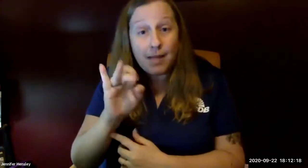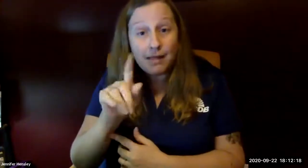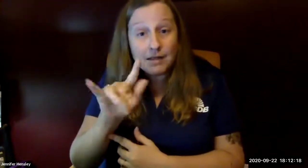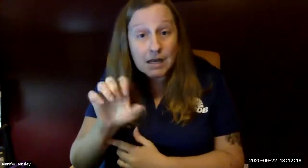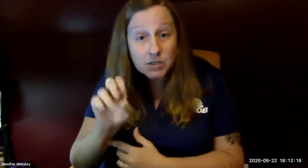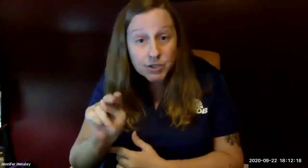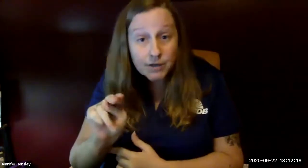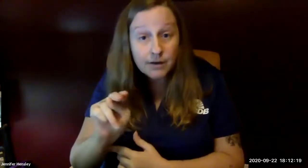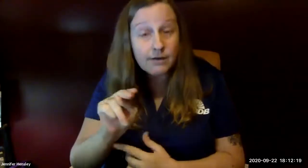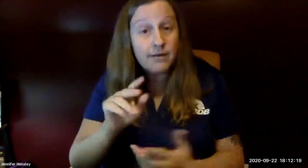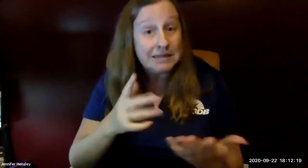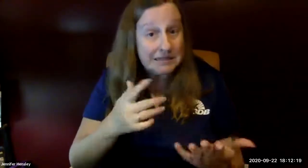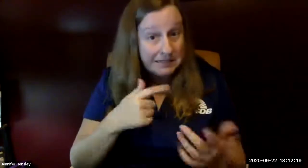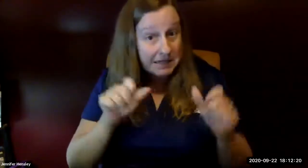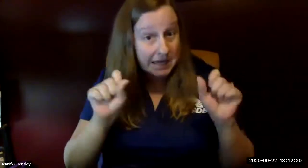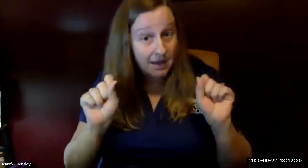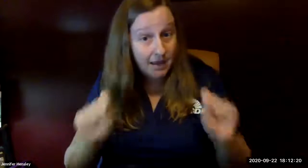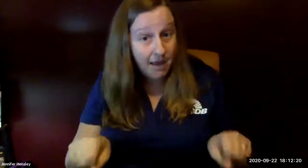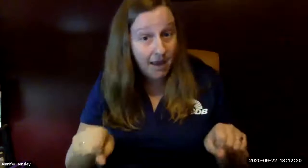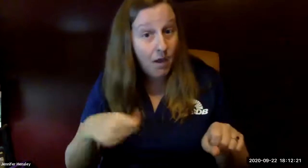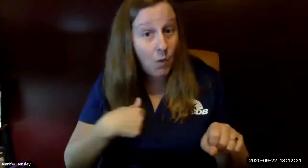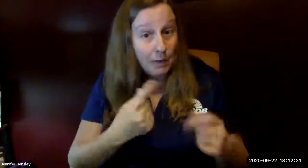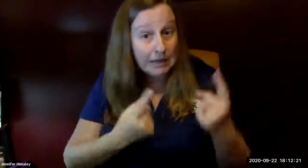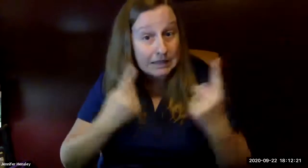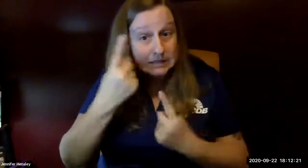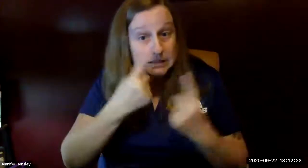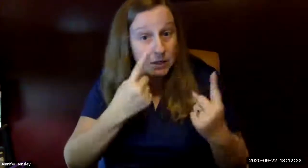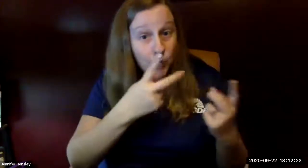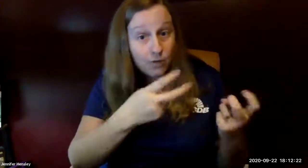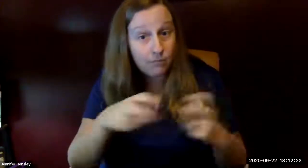when we contacted vocational